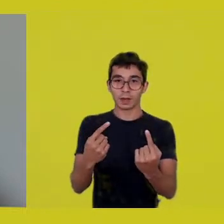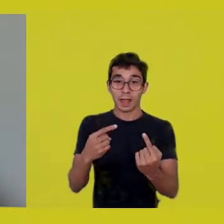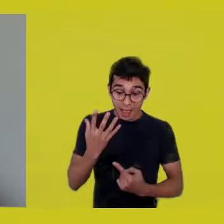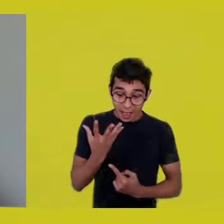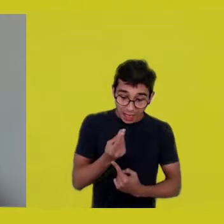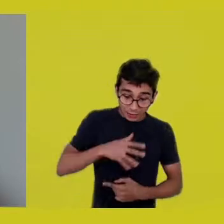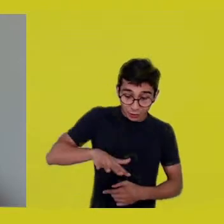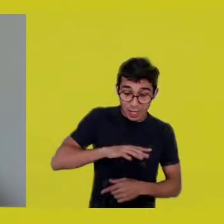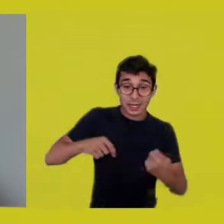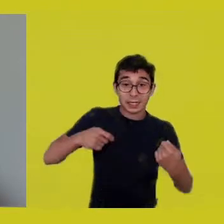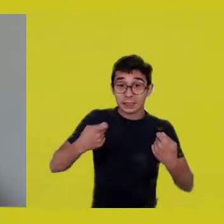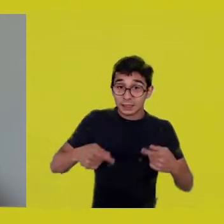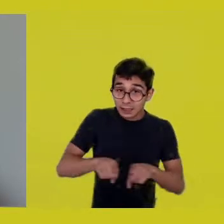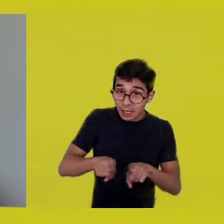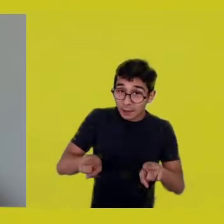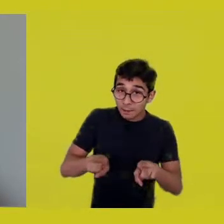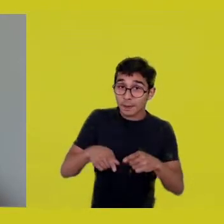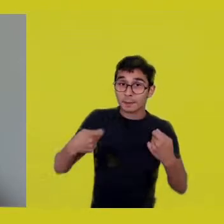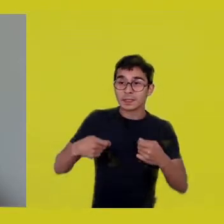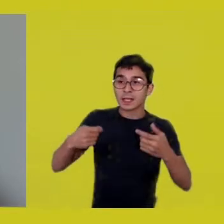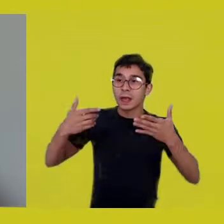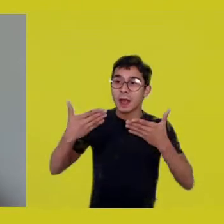because art isn’t separate from life.